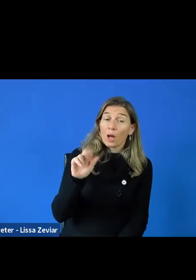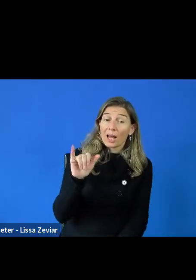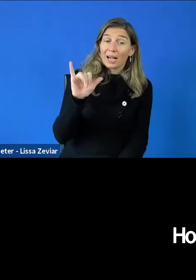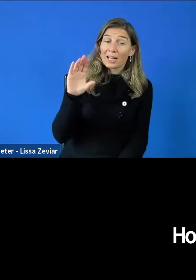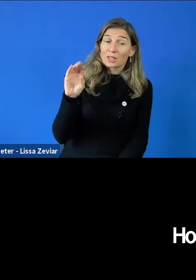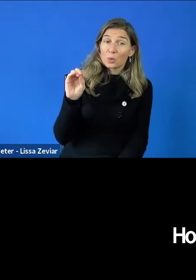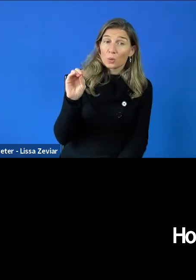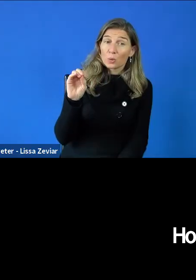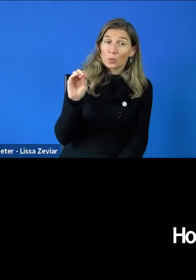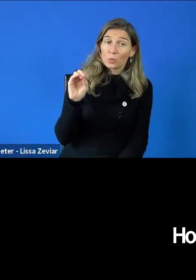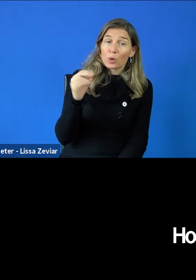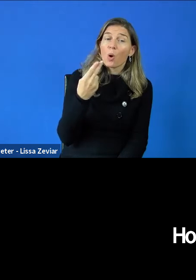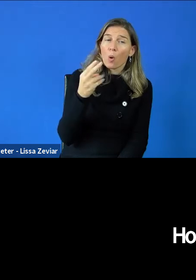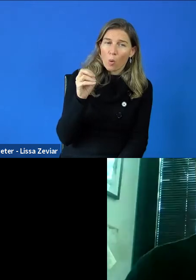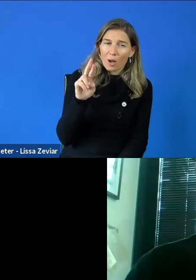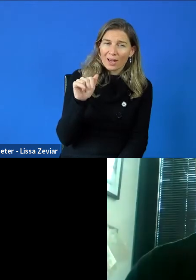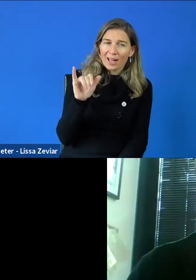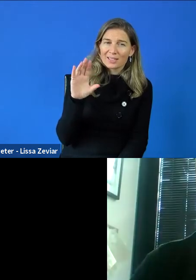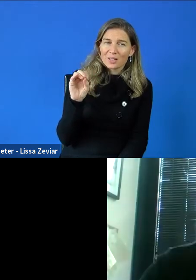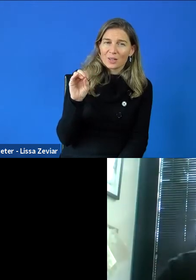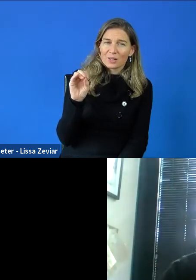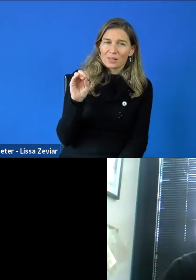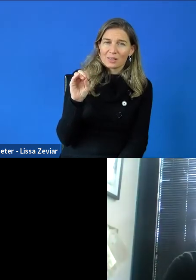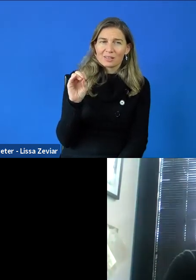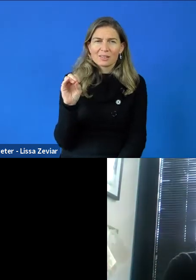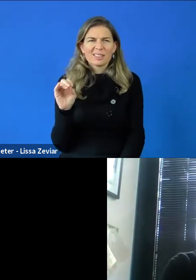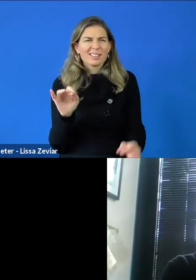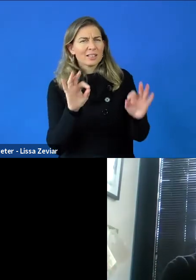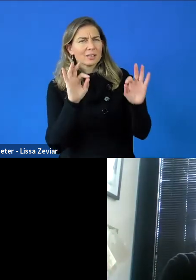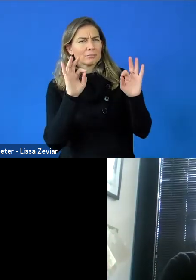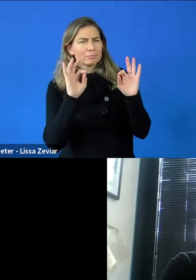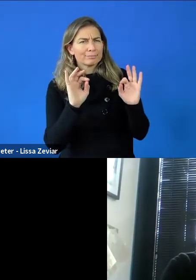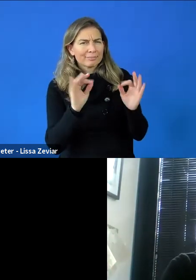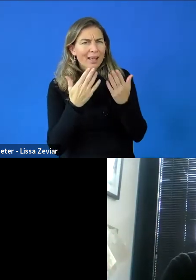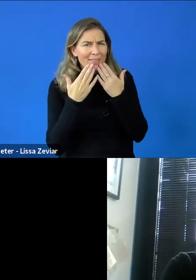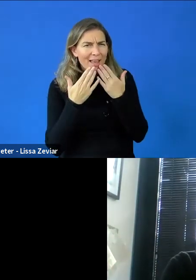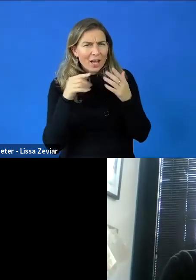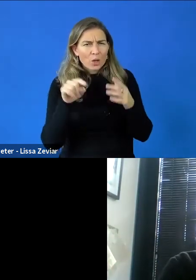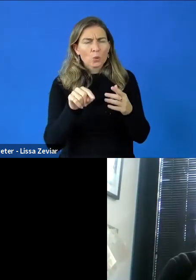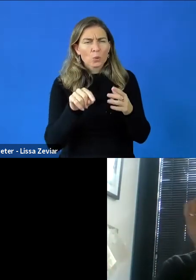Thank you very much for the seminar. Very interesting.